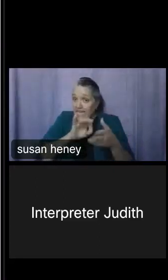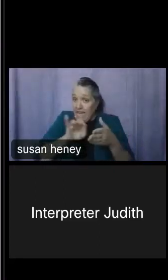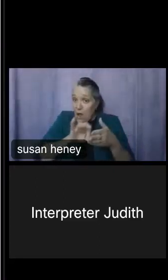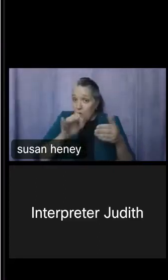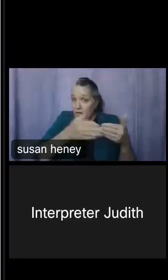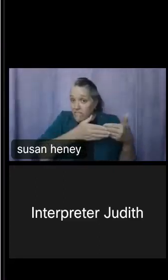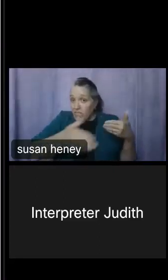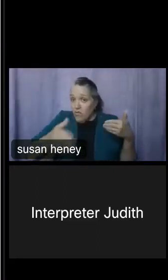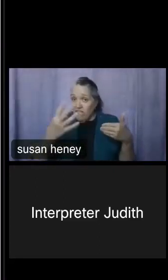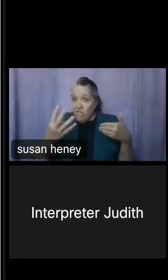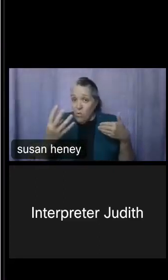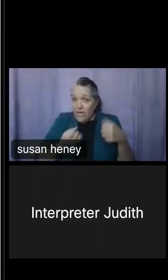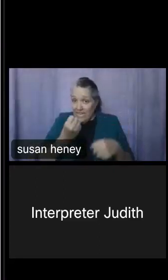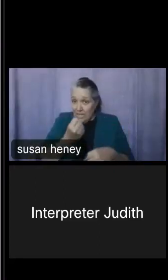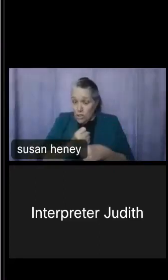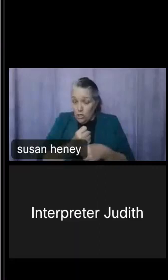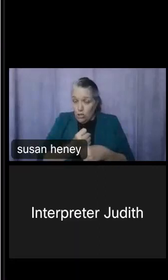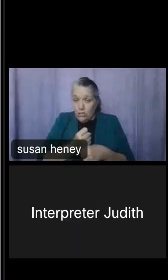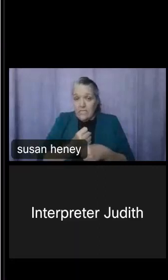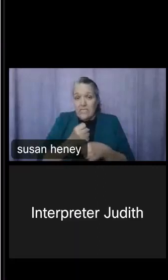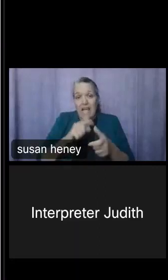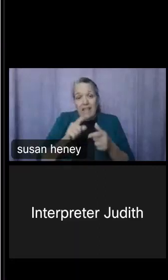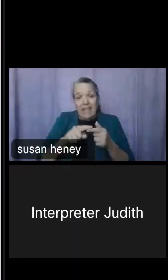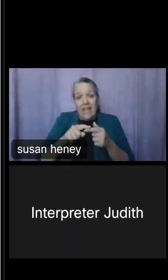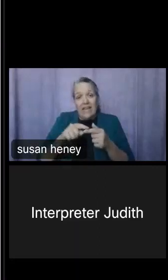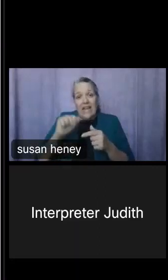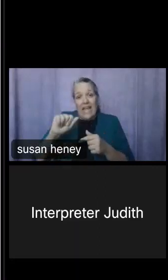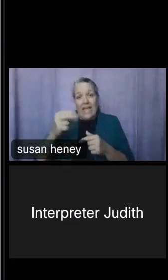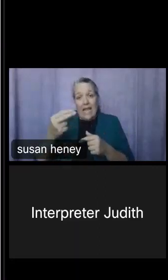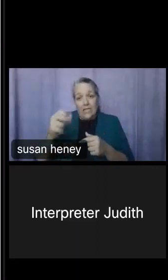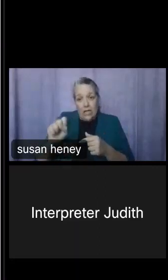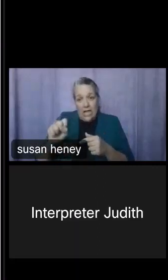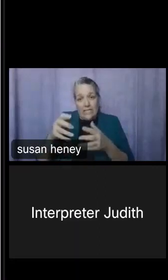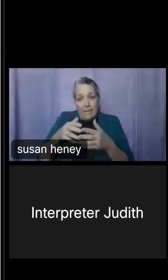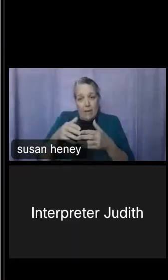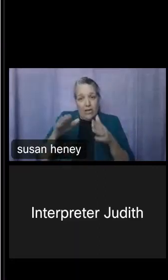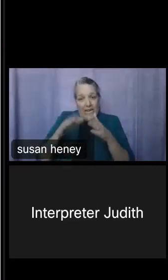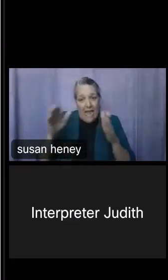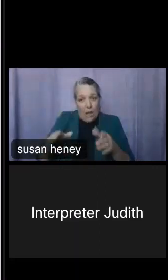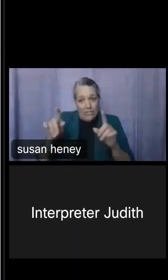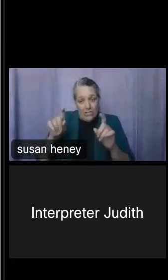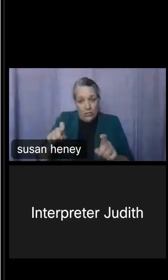then finally we have our American Housing Survey, and that is a joint effort with HUD,